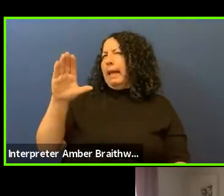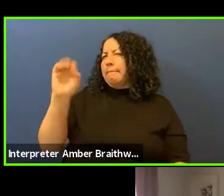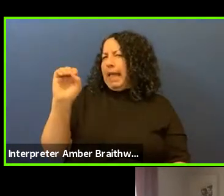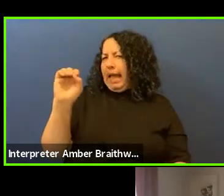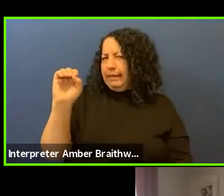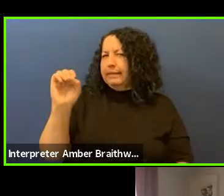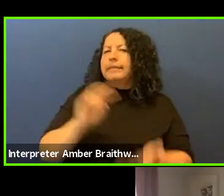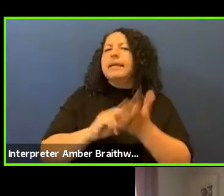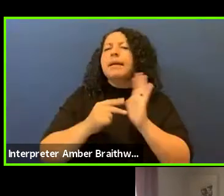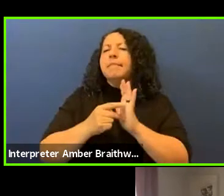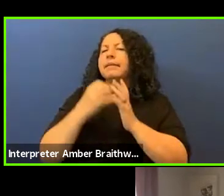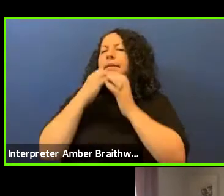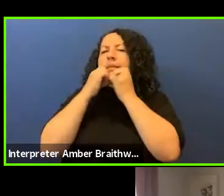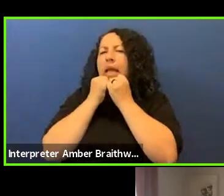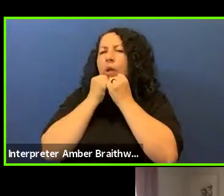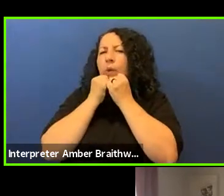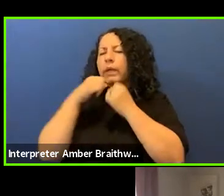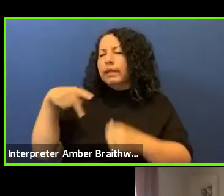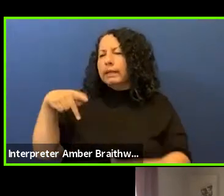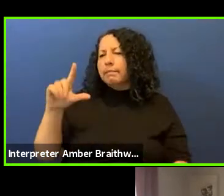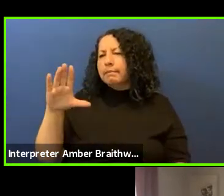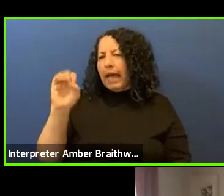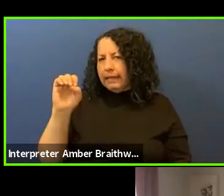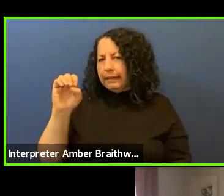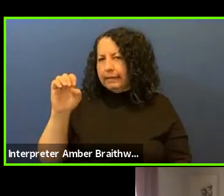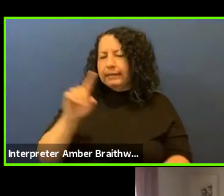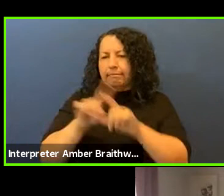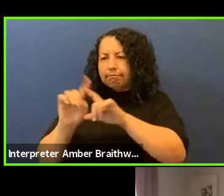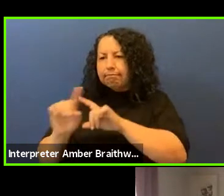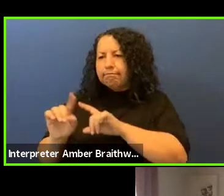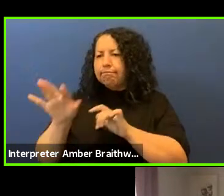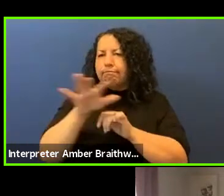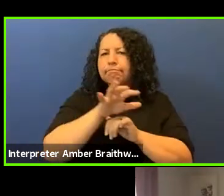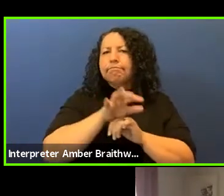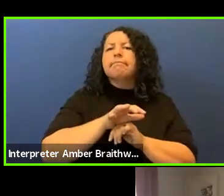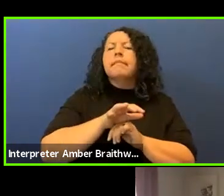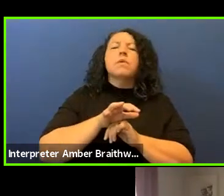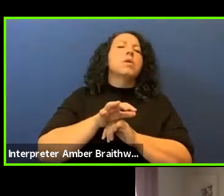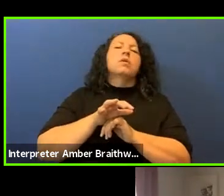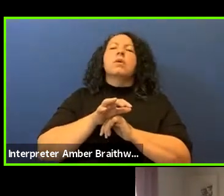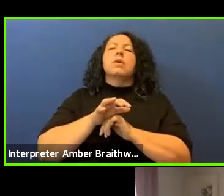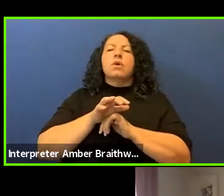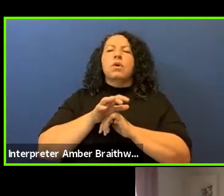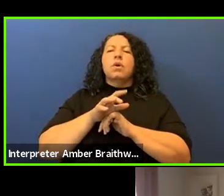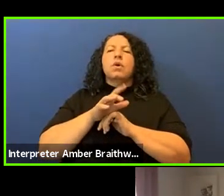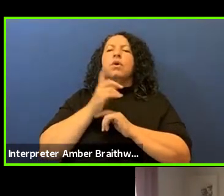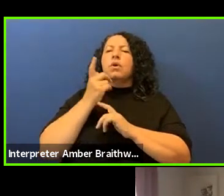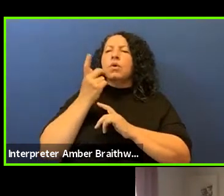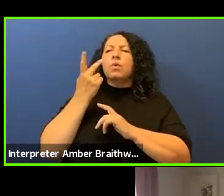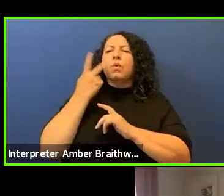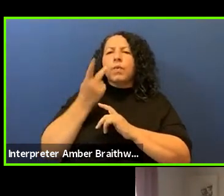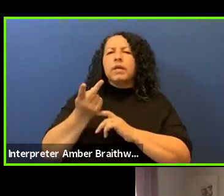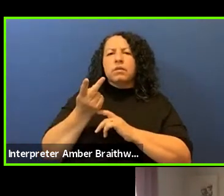sacred places and one of them we saw a slide briefly